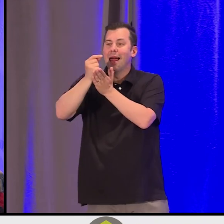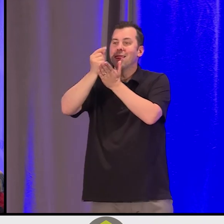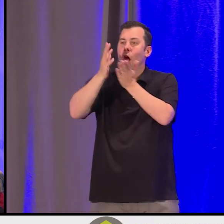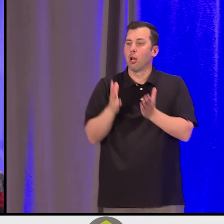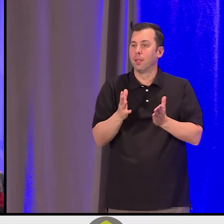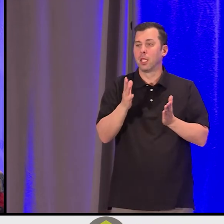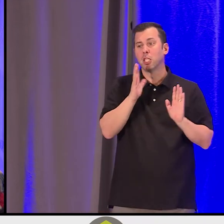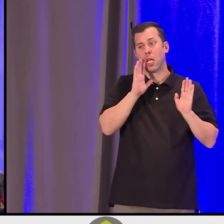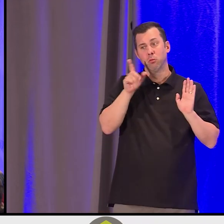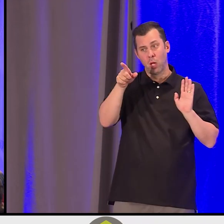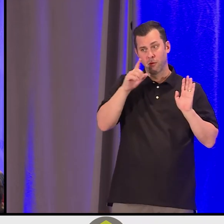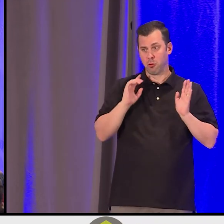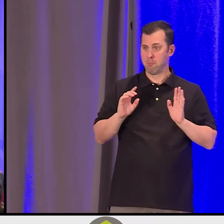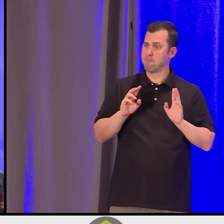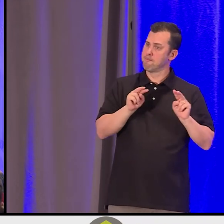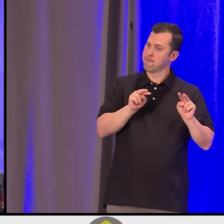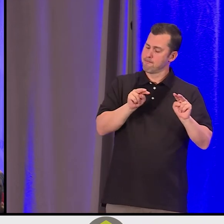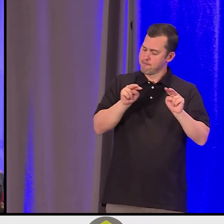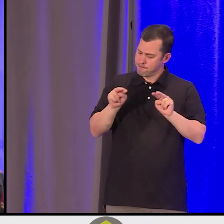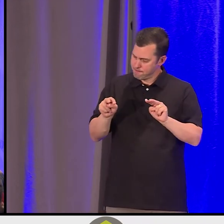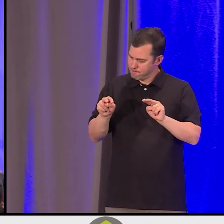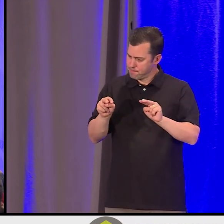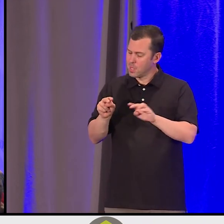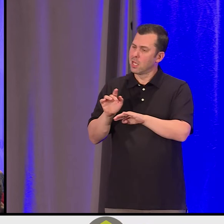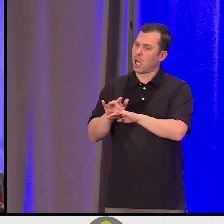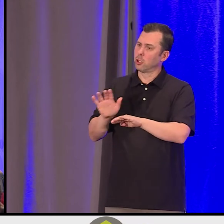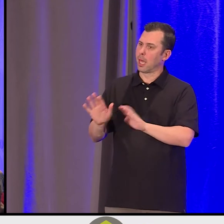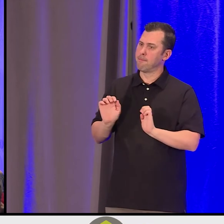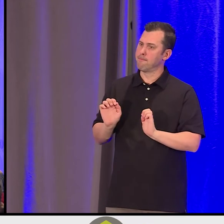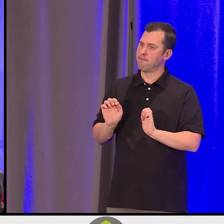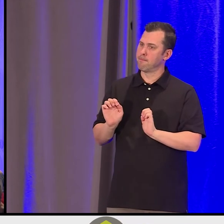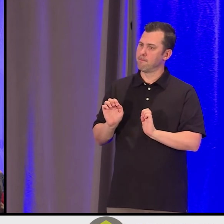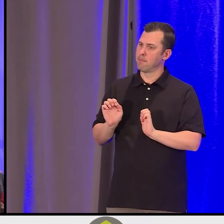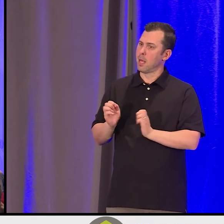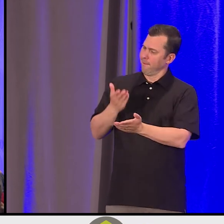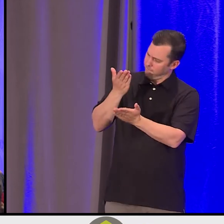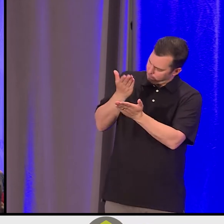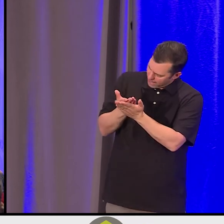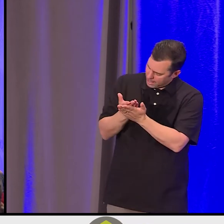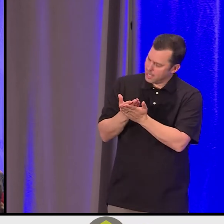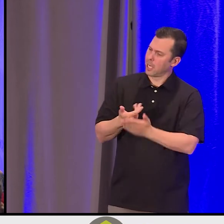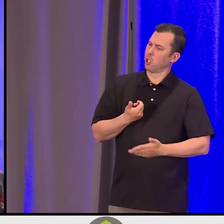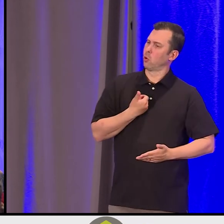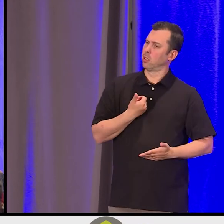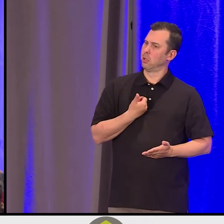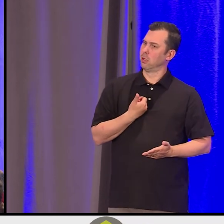Touch on it so you can do, as Doug Noll says, you validate yourself. And if you're lucky, you validate with somebody else